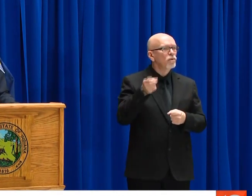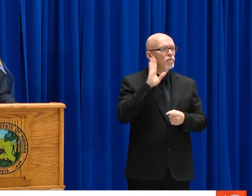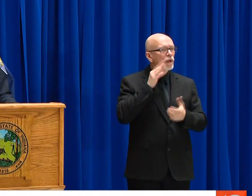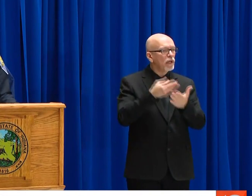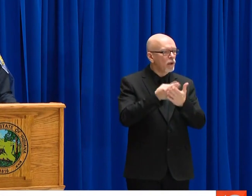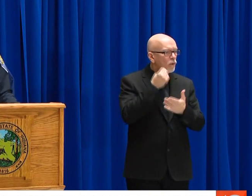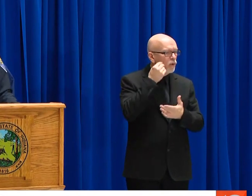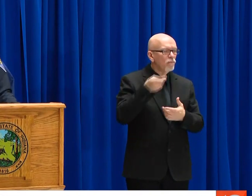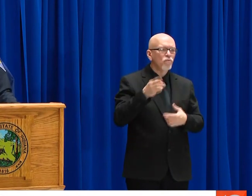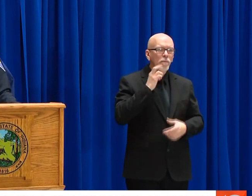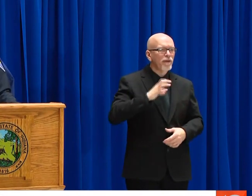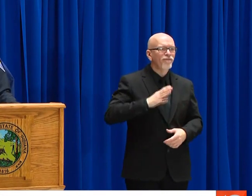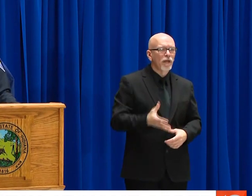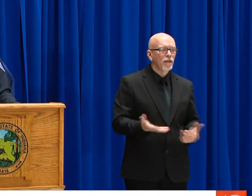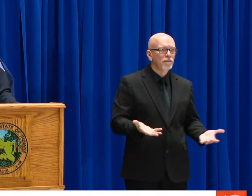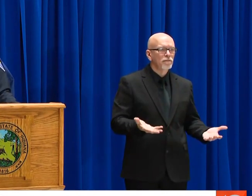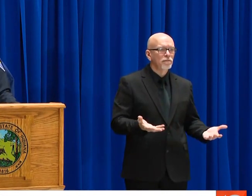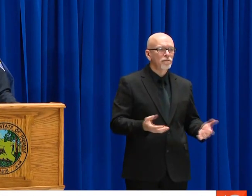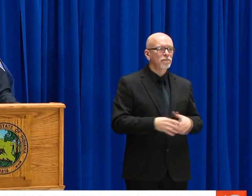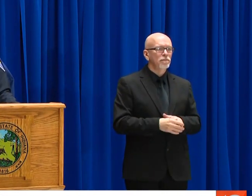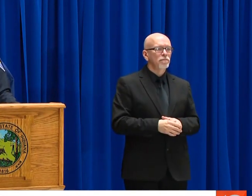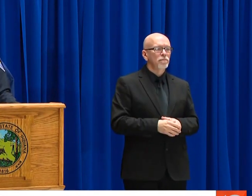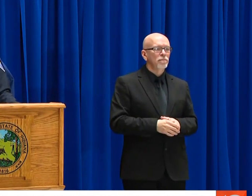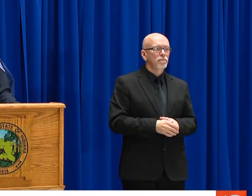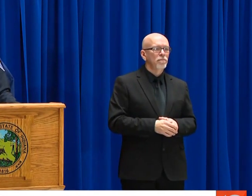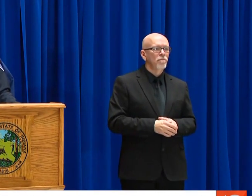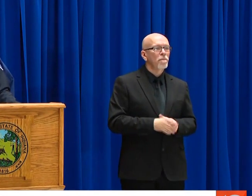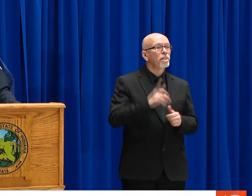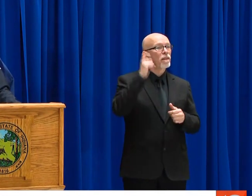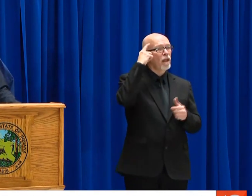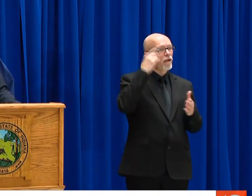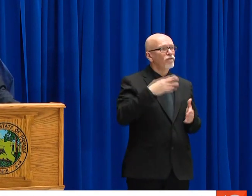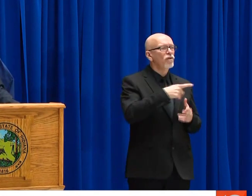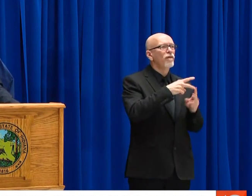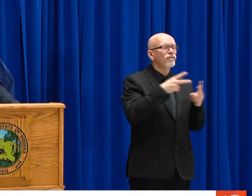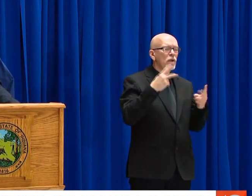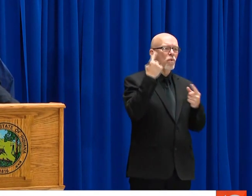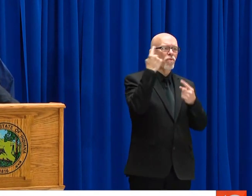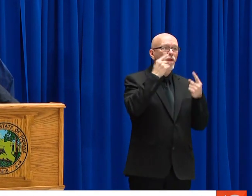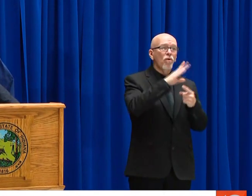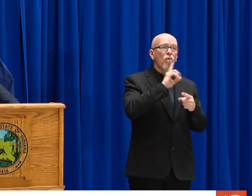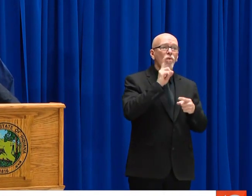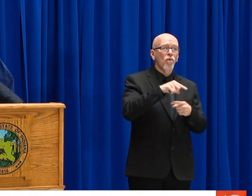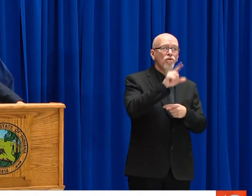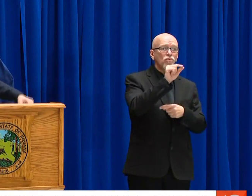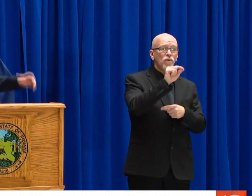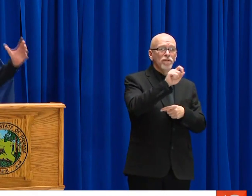FROM WORK? SHE DIDN'T DRIVE HOME. SHE'S GOING TO GET HOME AND